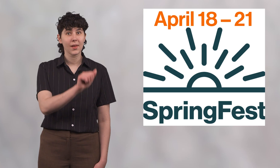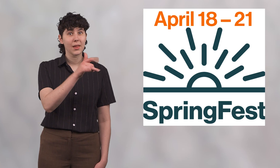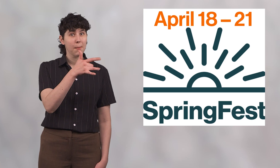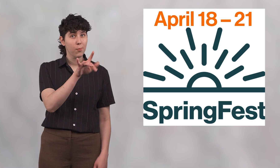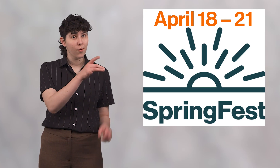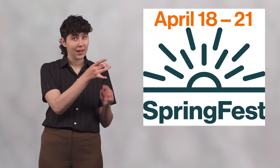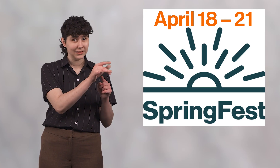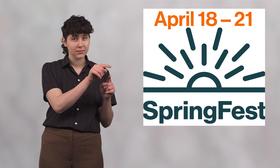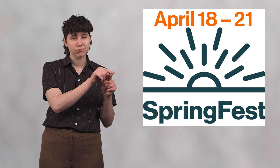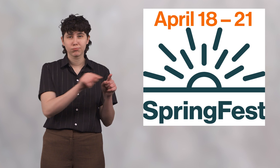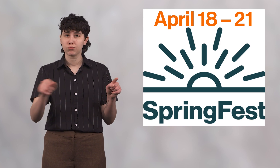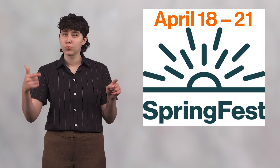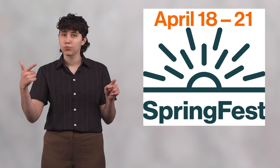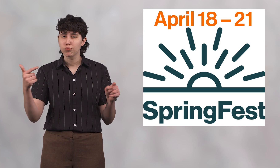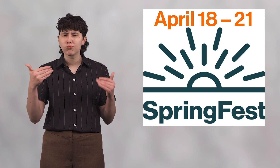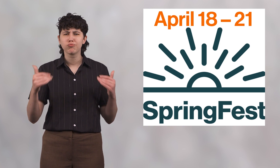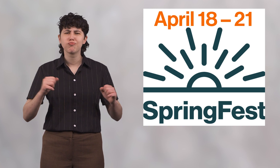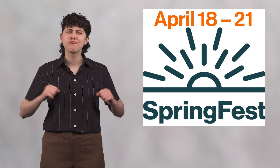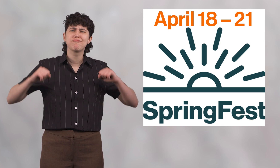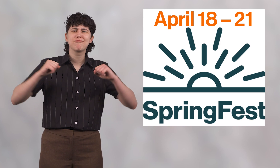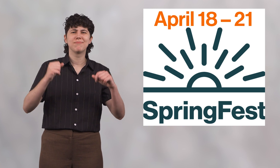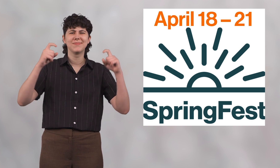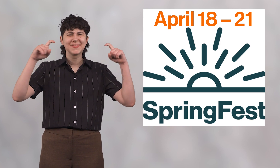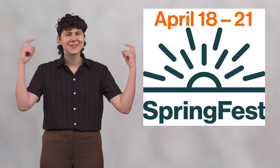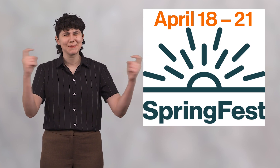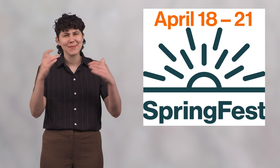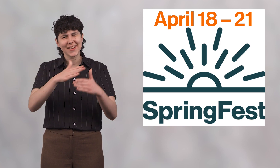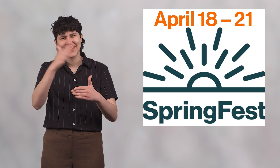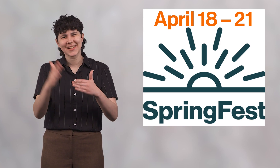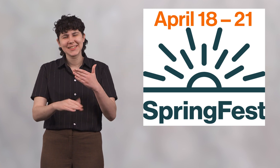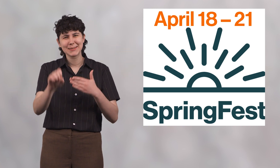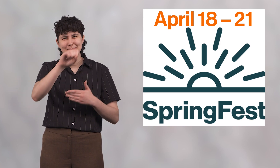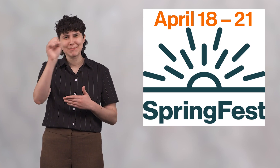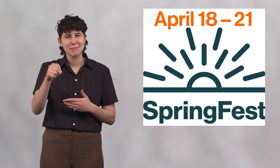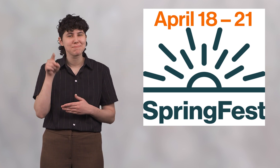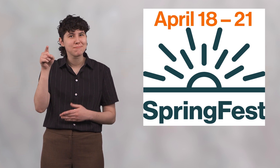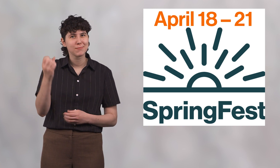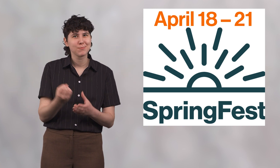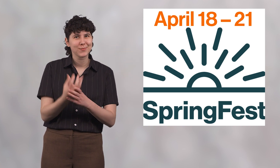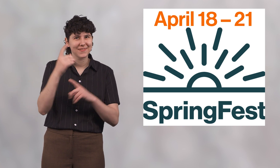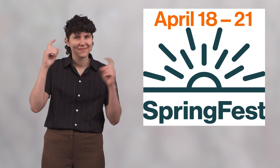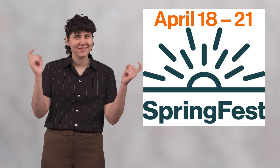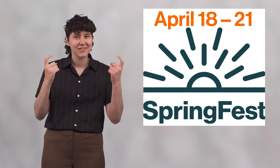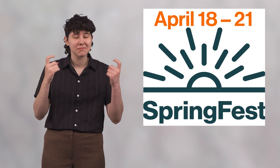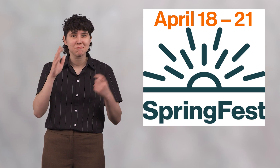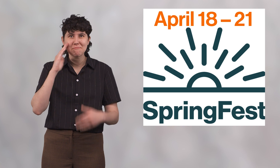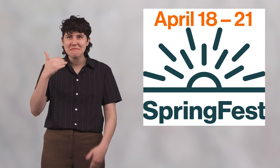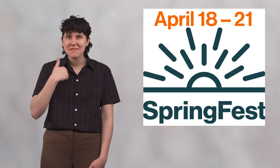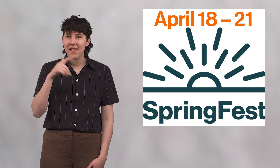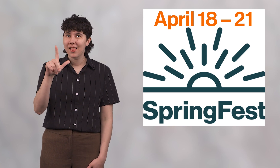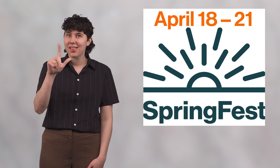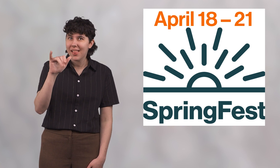Ace: From April 18 to the 21, let loose and celebrate the end of the semester at SpringFest!